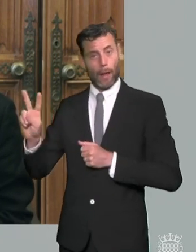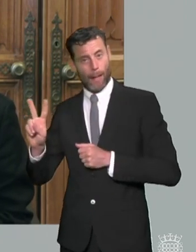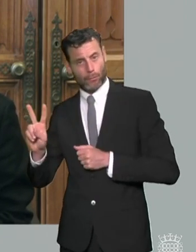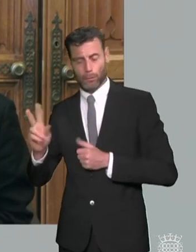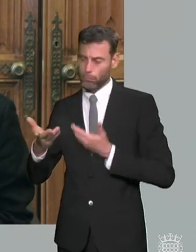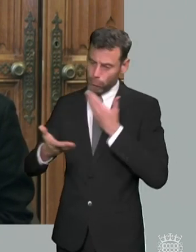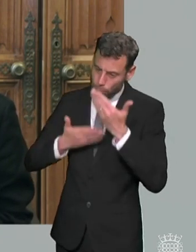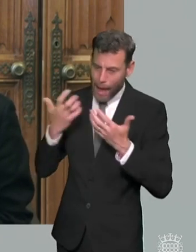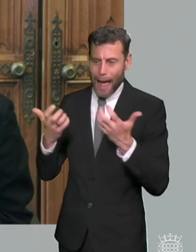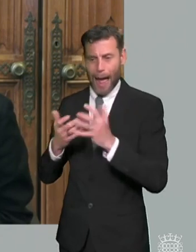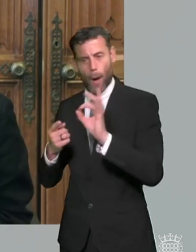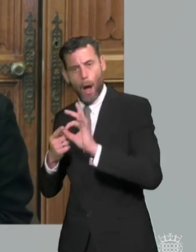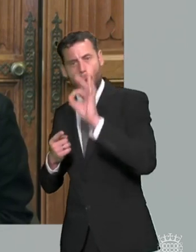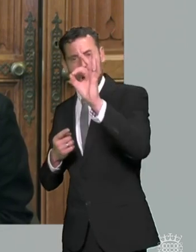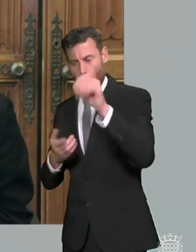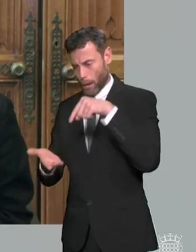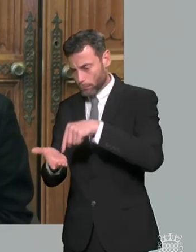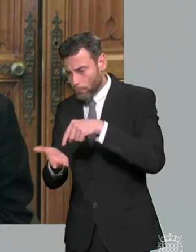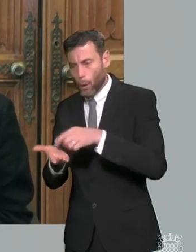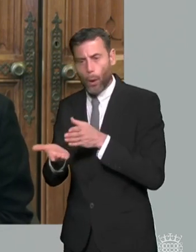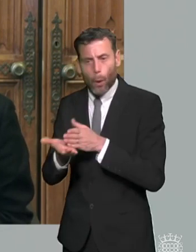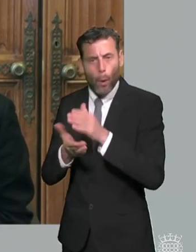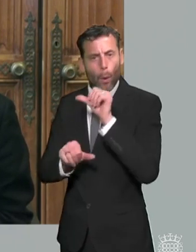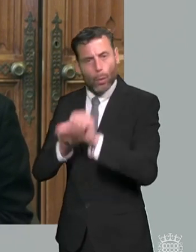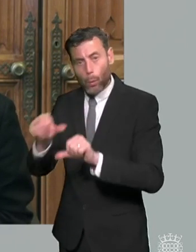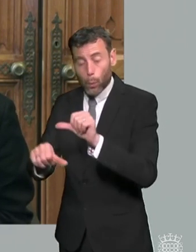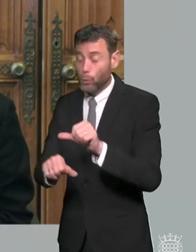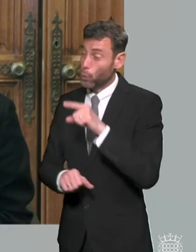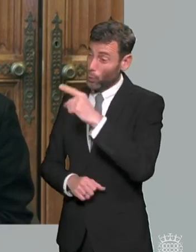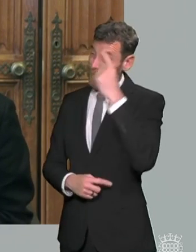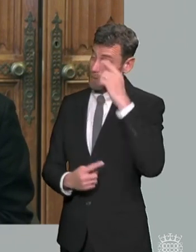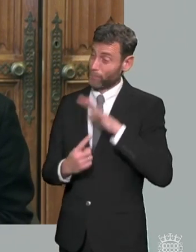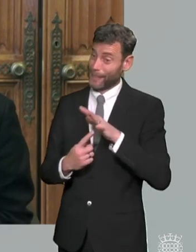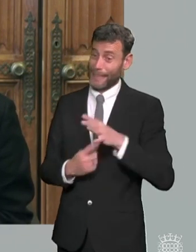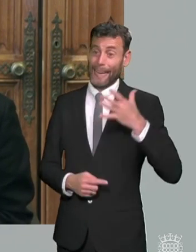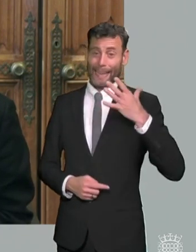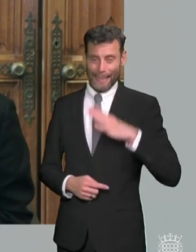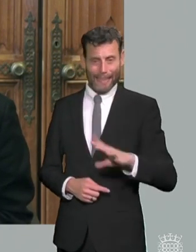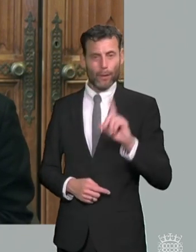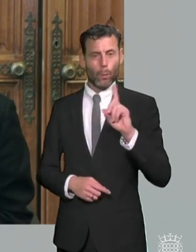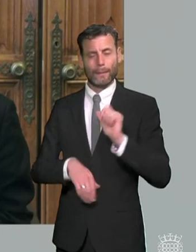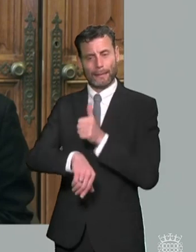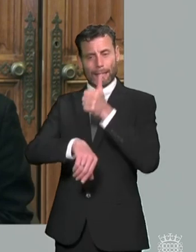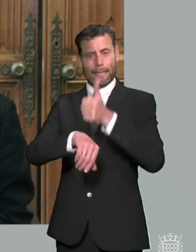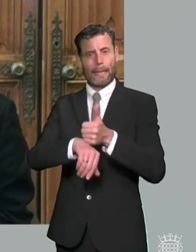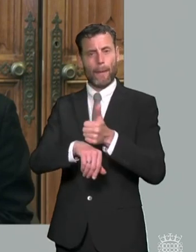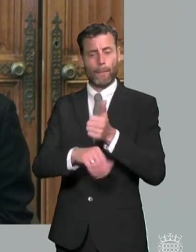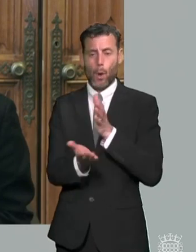do you uh um agree that the um it's it's sad that the neutral advocate role was not put in the